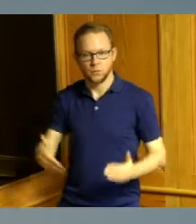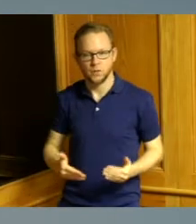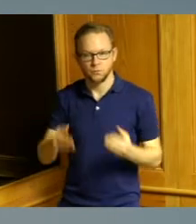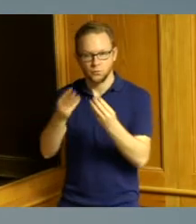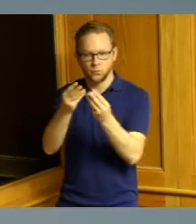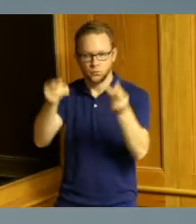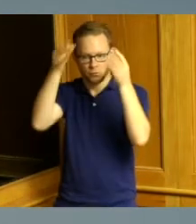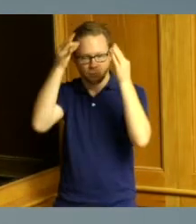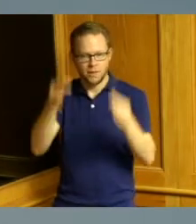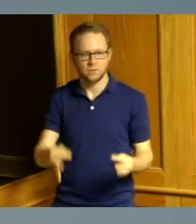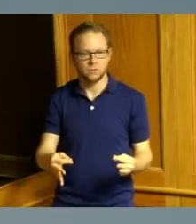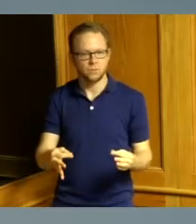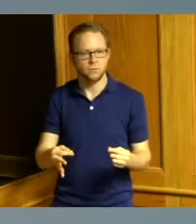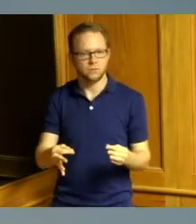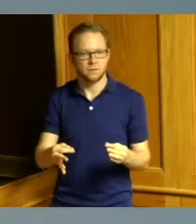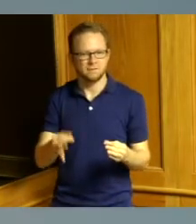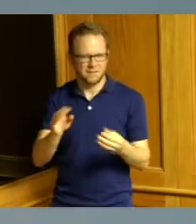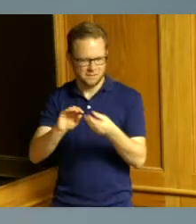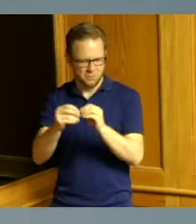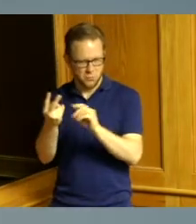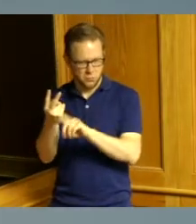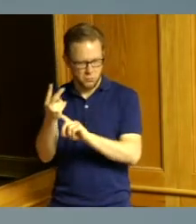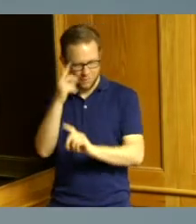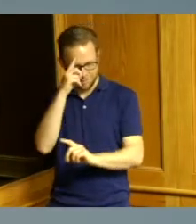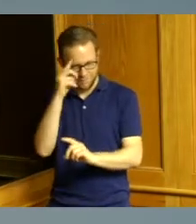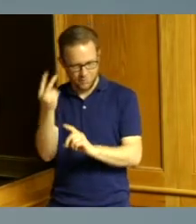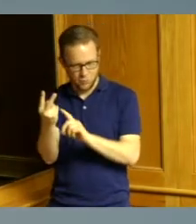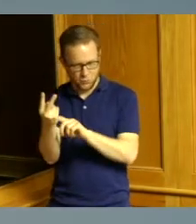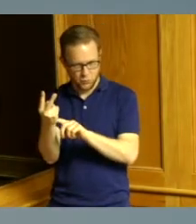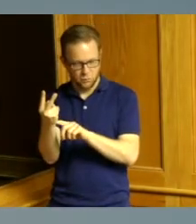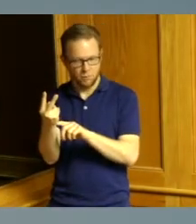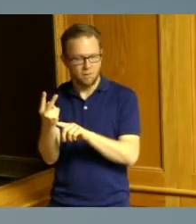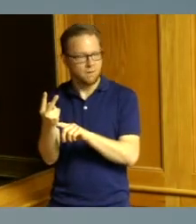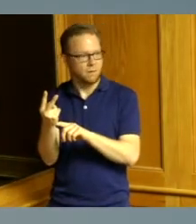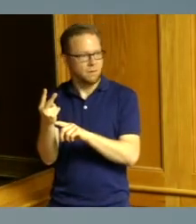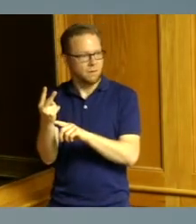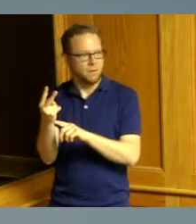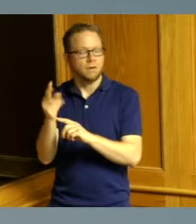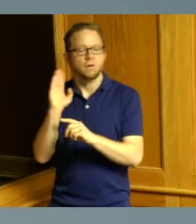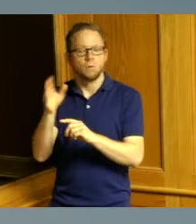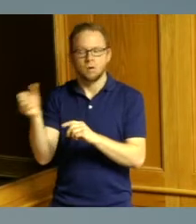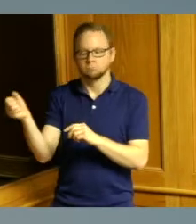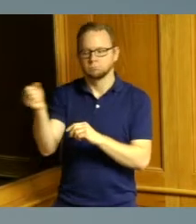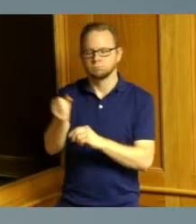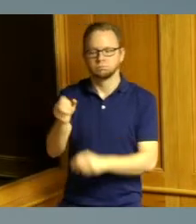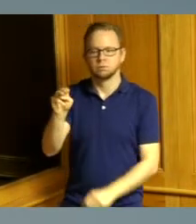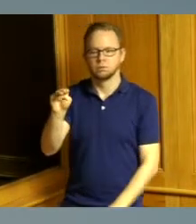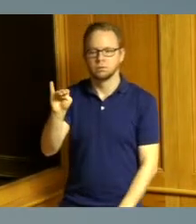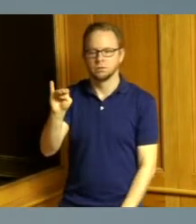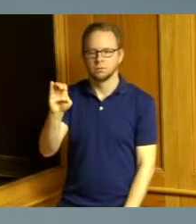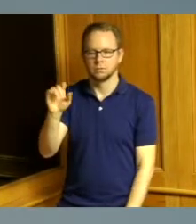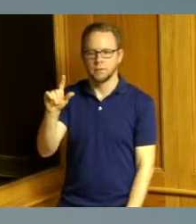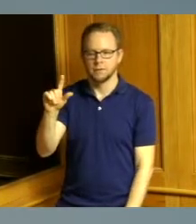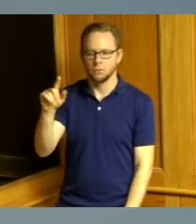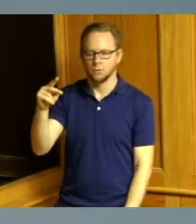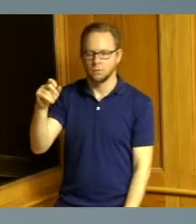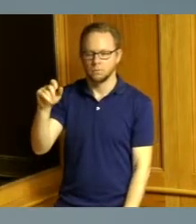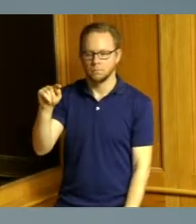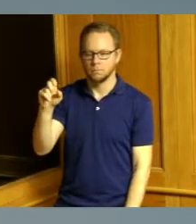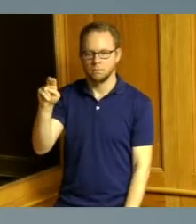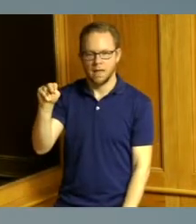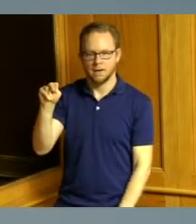the two in your packet that would appoint Michael Patton as the next Director of the Hamilton County